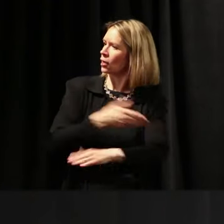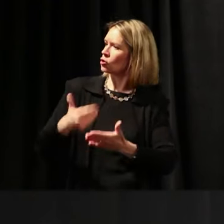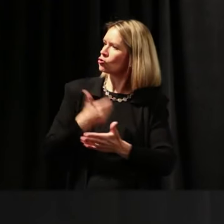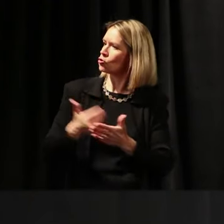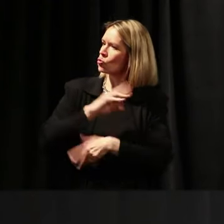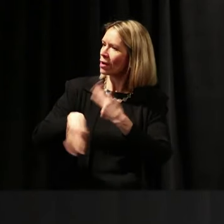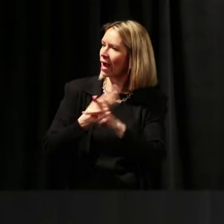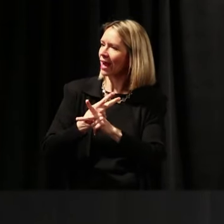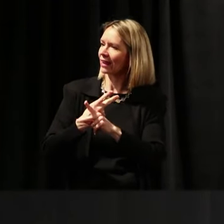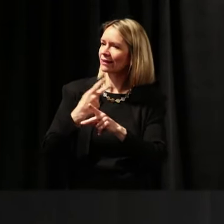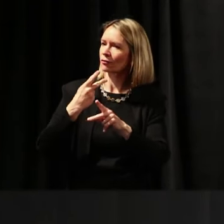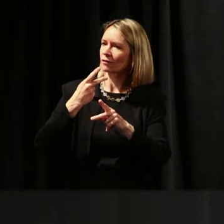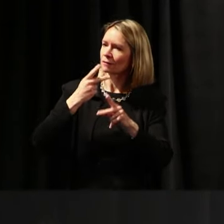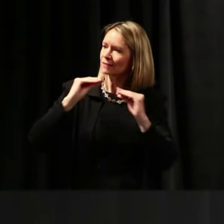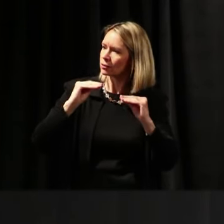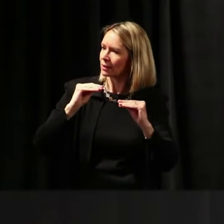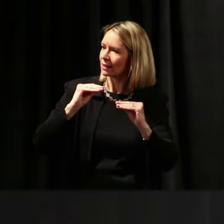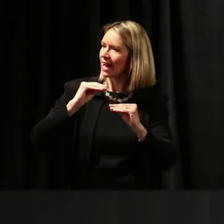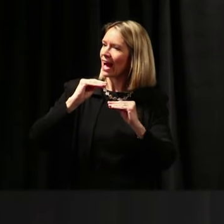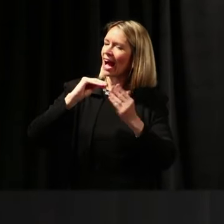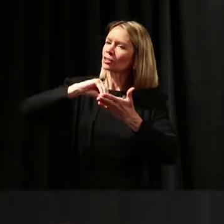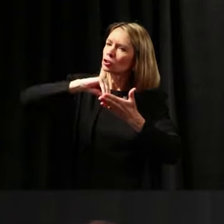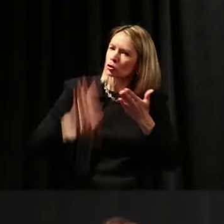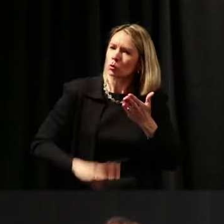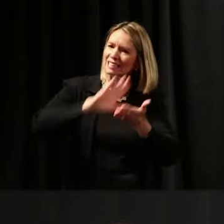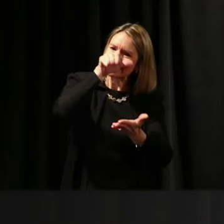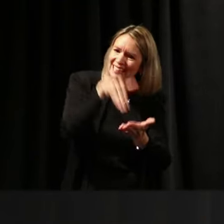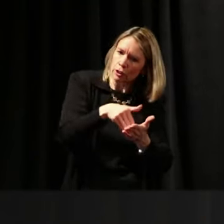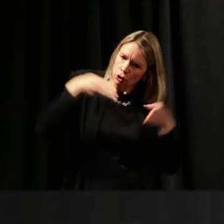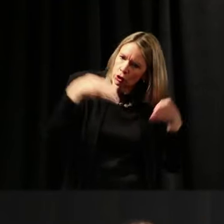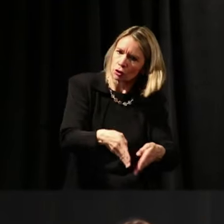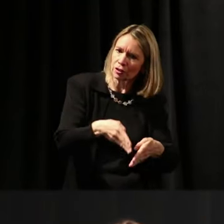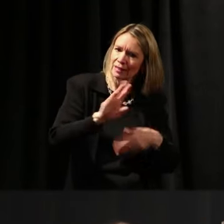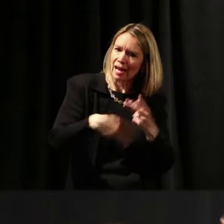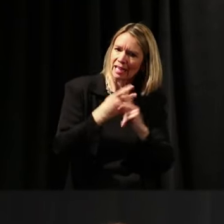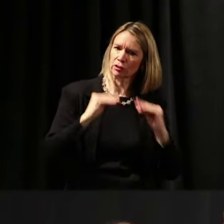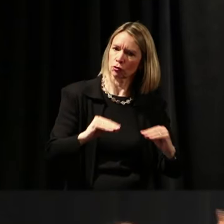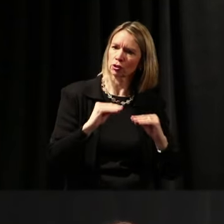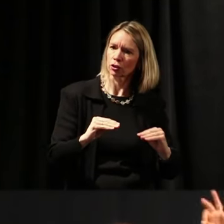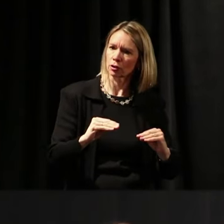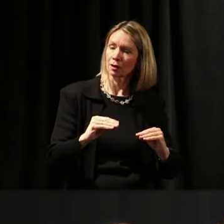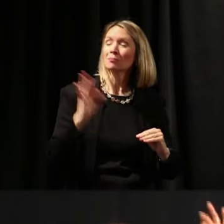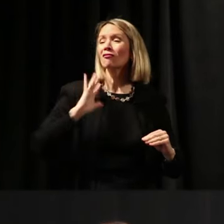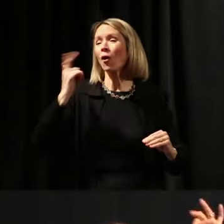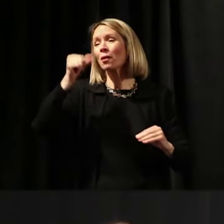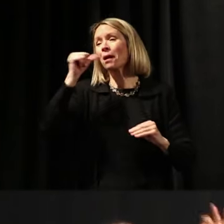The old, where the teacher stood in the front of the room,